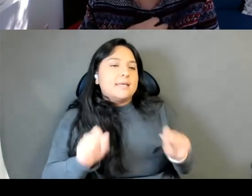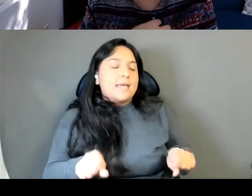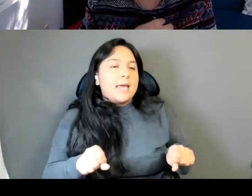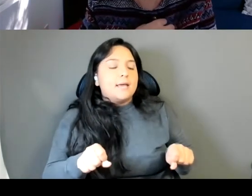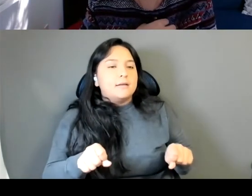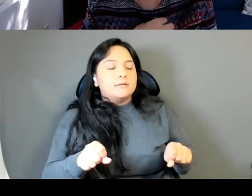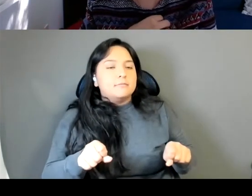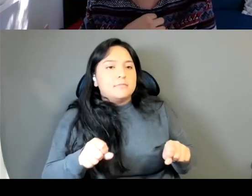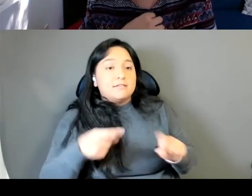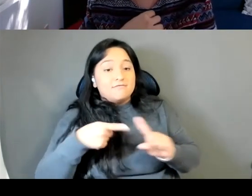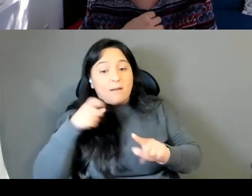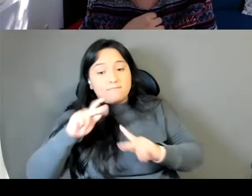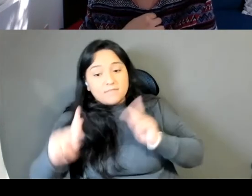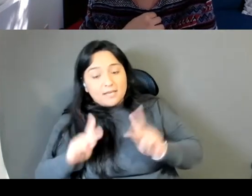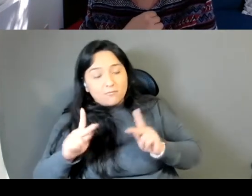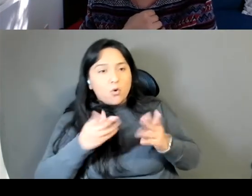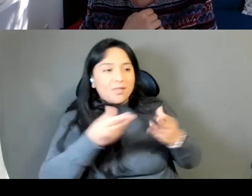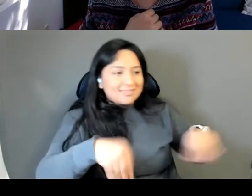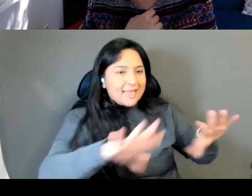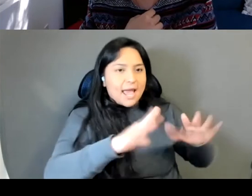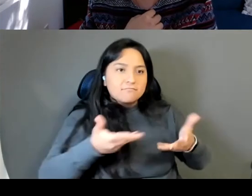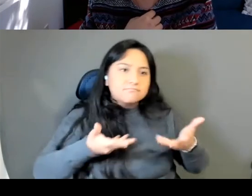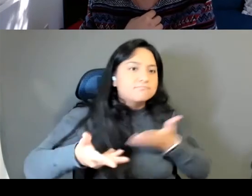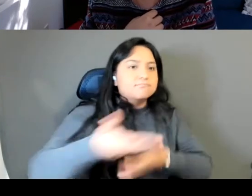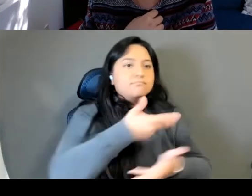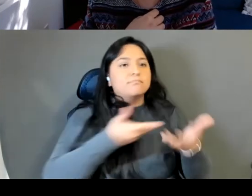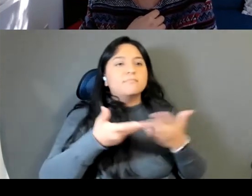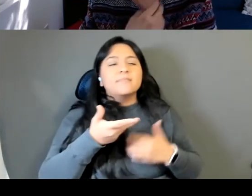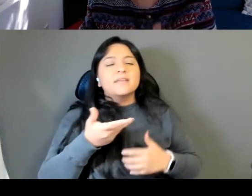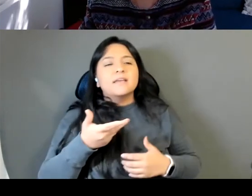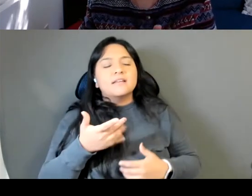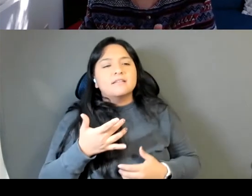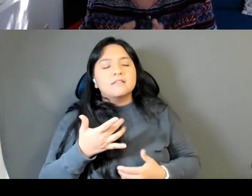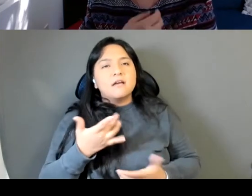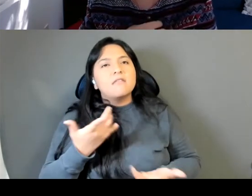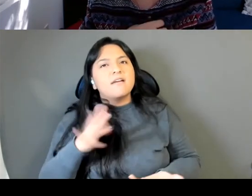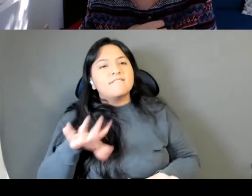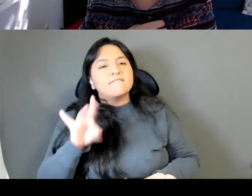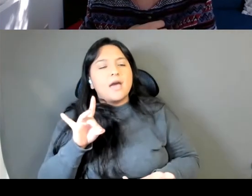the people, and I have also found a lot of solace in that and refuge, you know, in ways